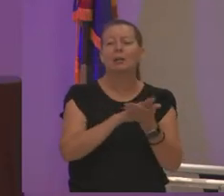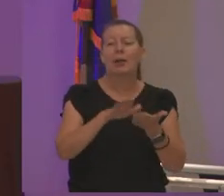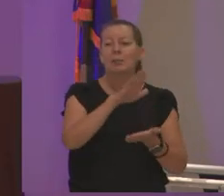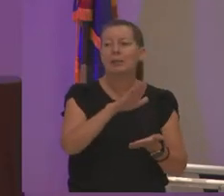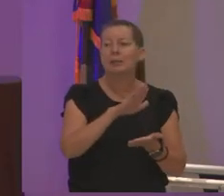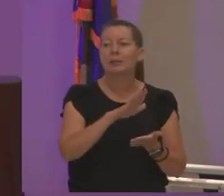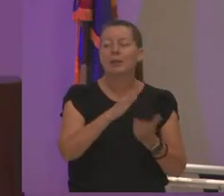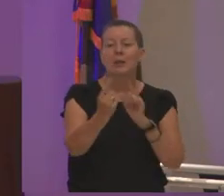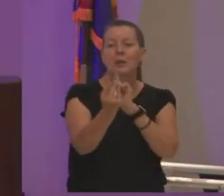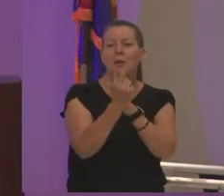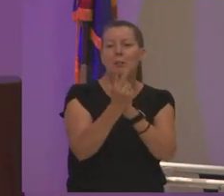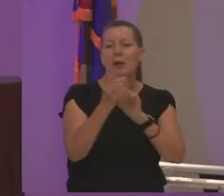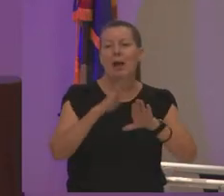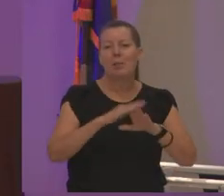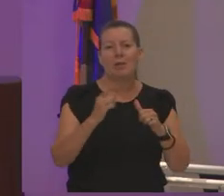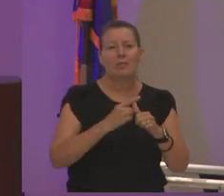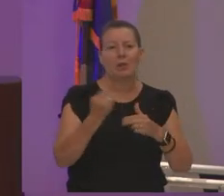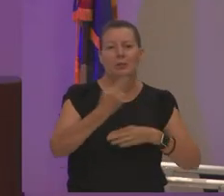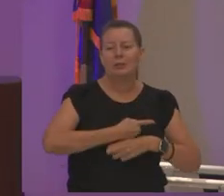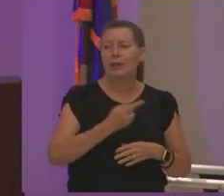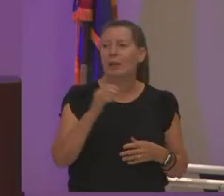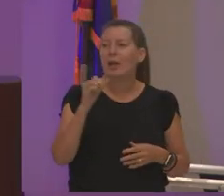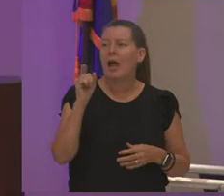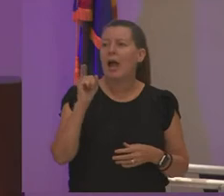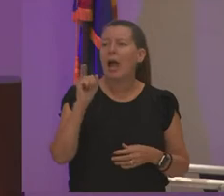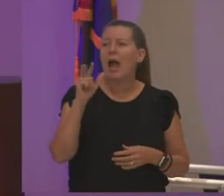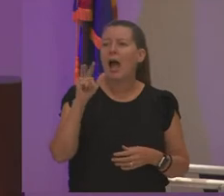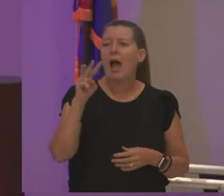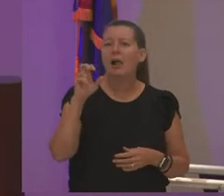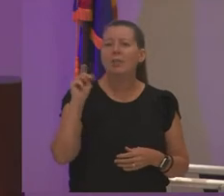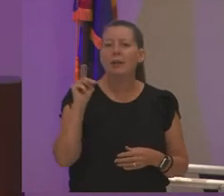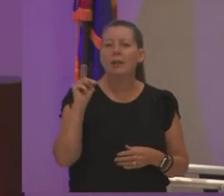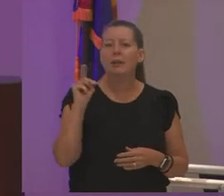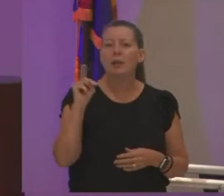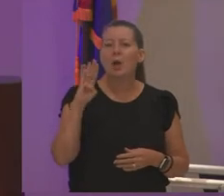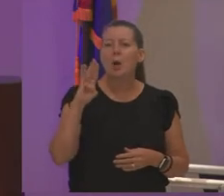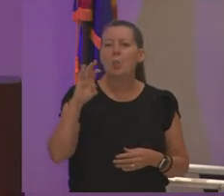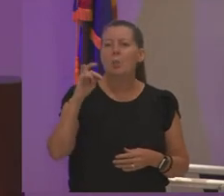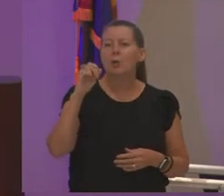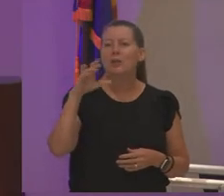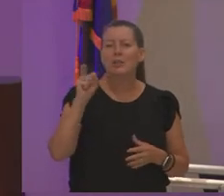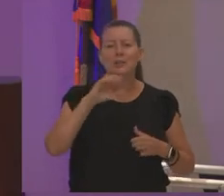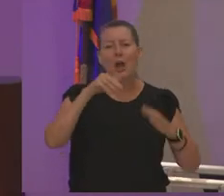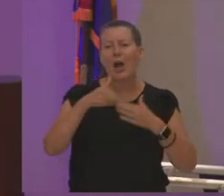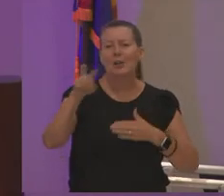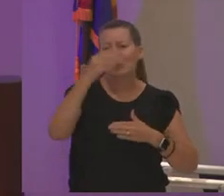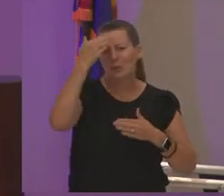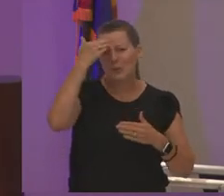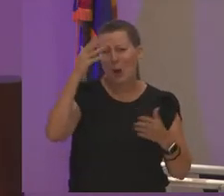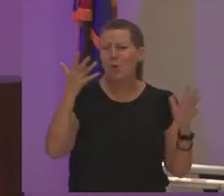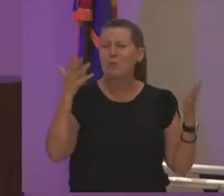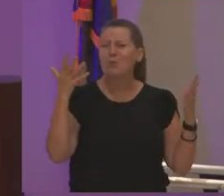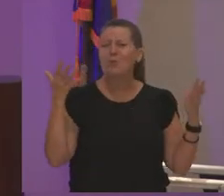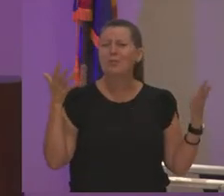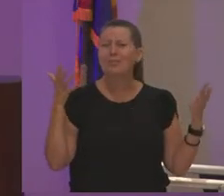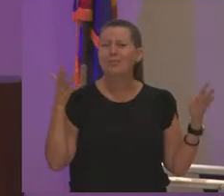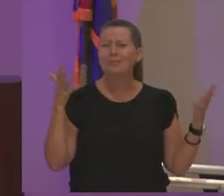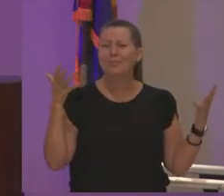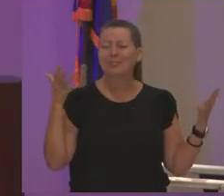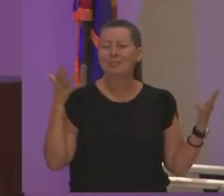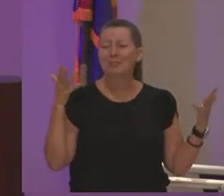on my first day alvin bridges i don't know if alvin's in here but alvin everybody knows alvin